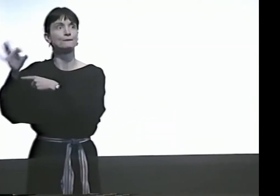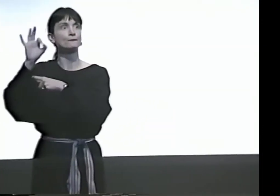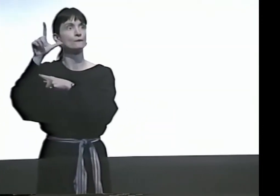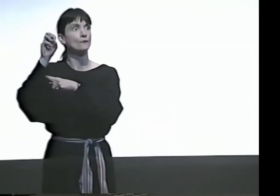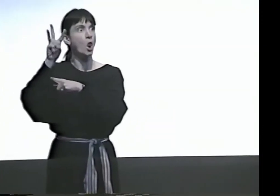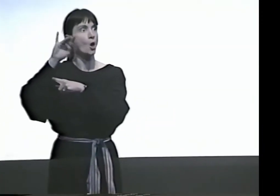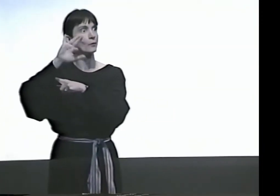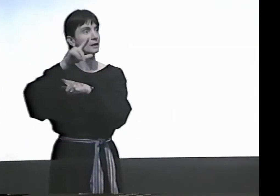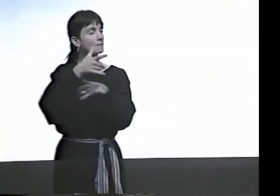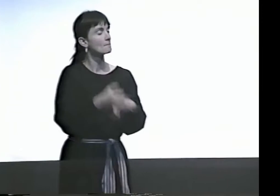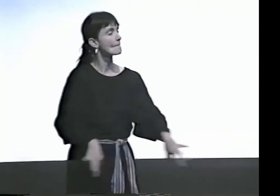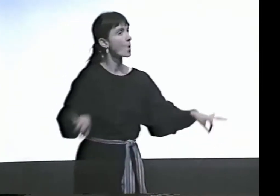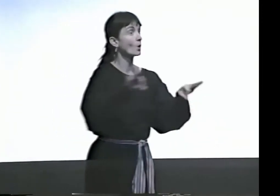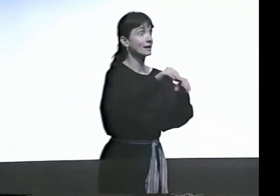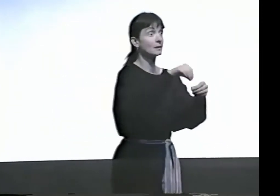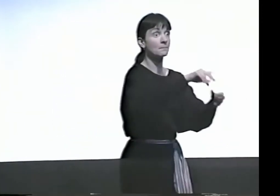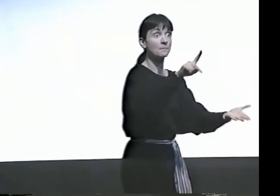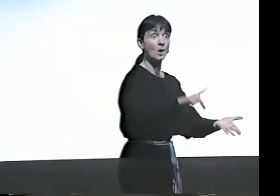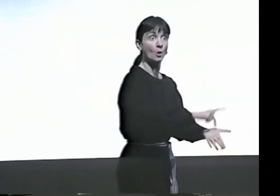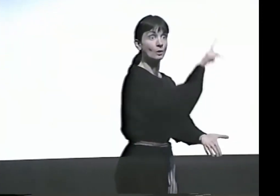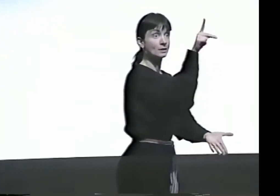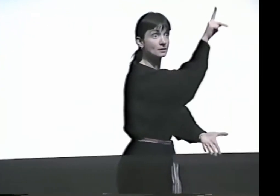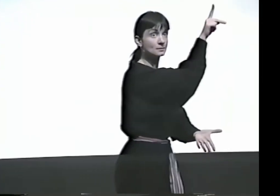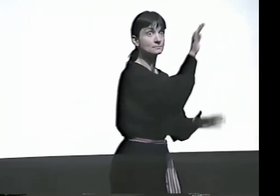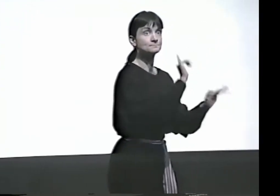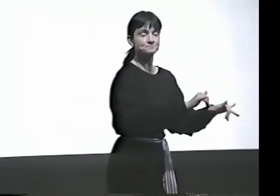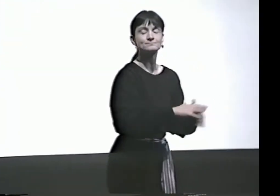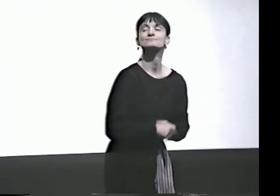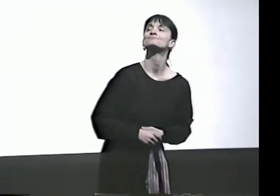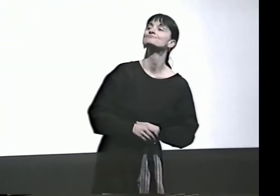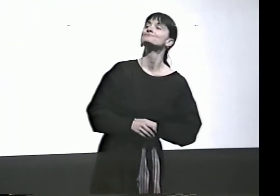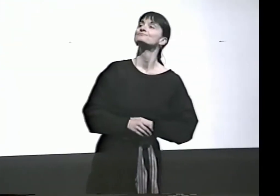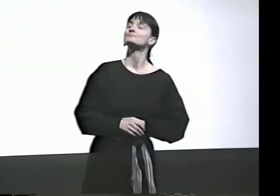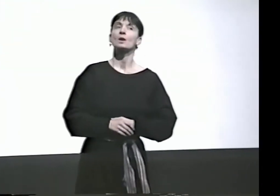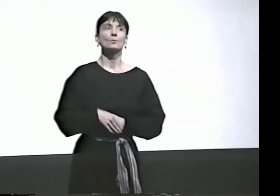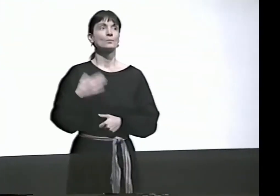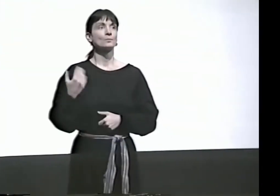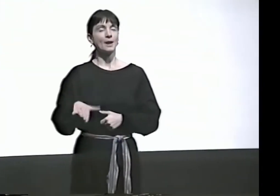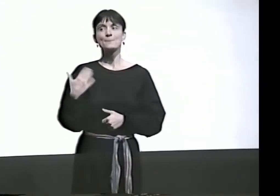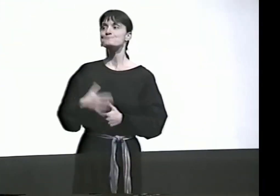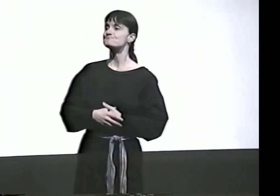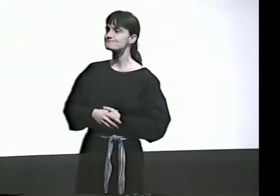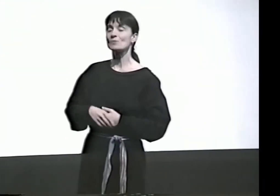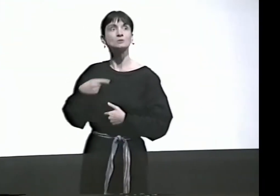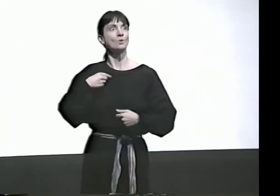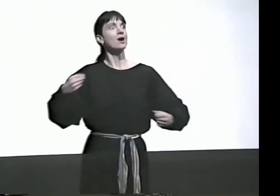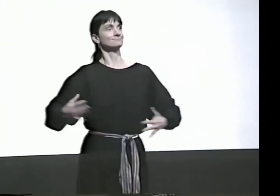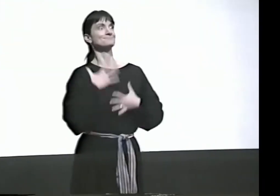EVERYTHING HAS TO FLOW TOGETHER. IT'S VERY IMPORTANT. THAT'S AN IMPORTANT ASPECT OF MY POETRY.